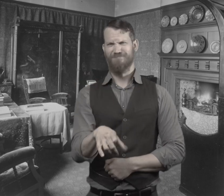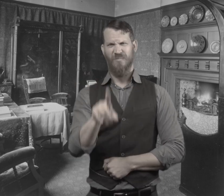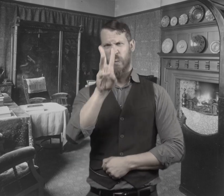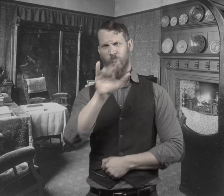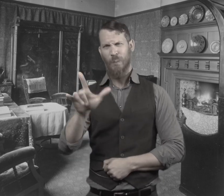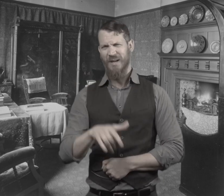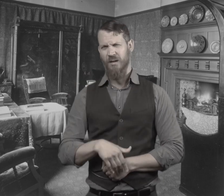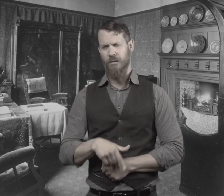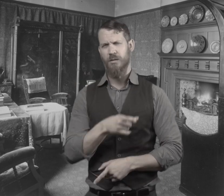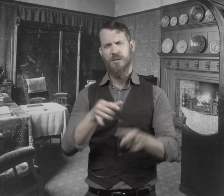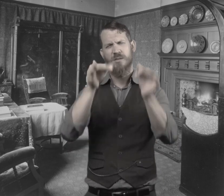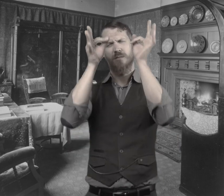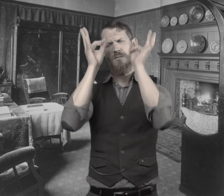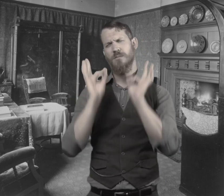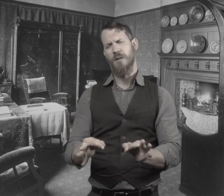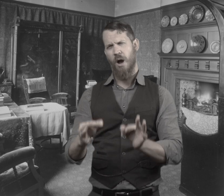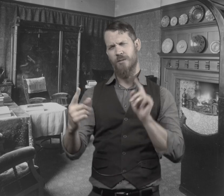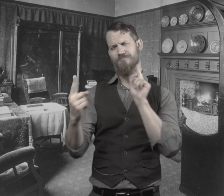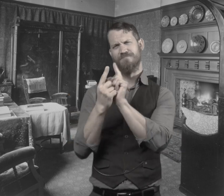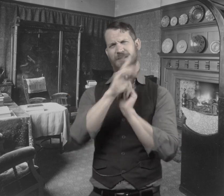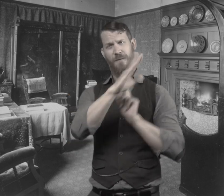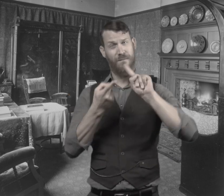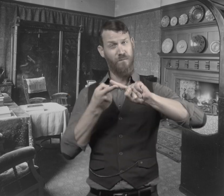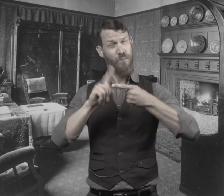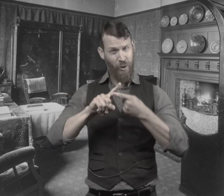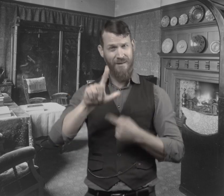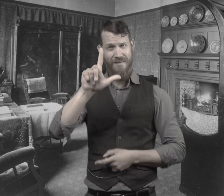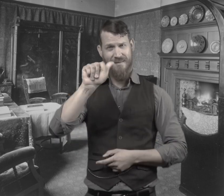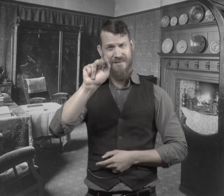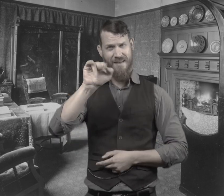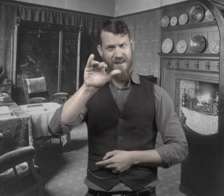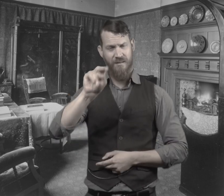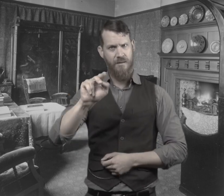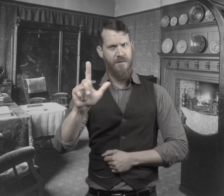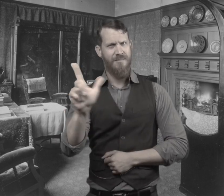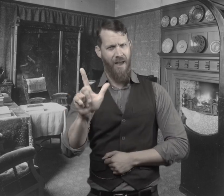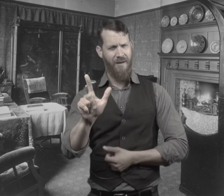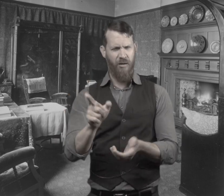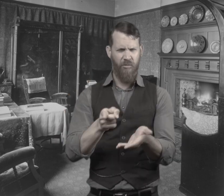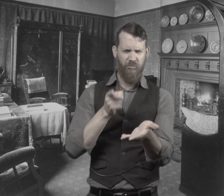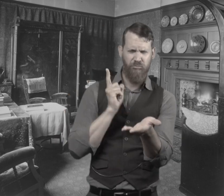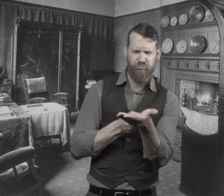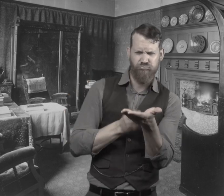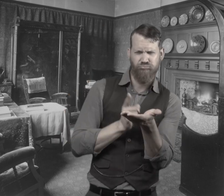Now Utterson did not like this will so he decided that he was going to go see his friend, Mr. Lanyon.